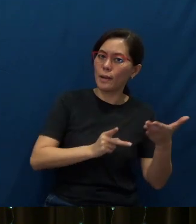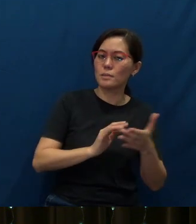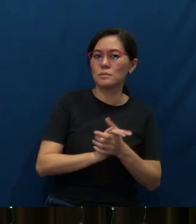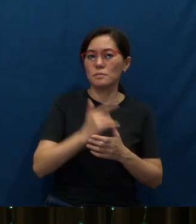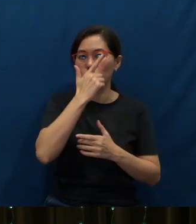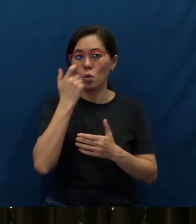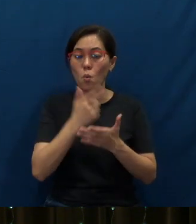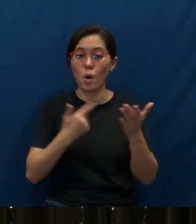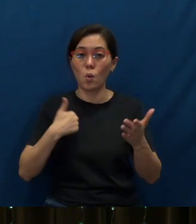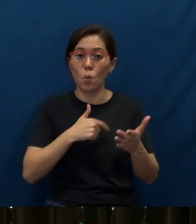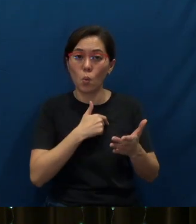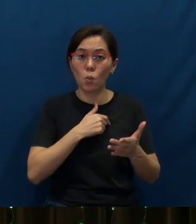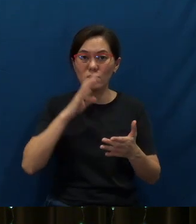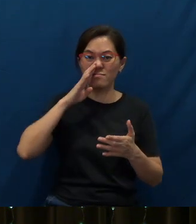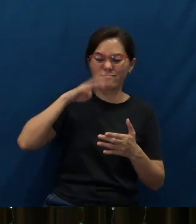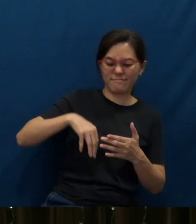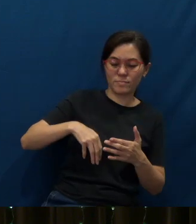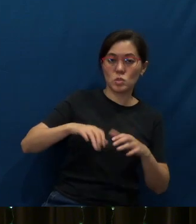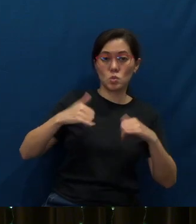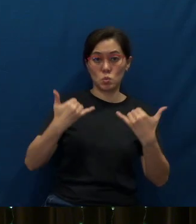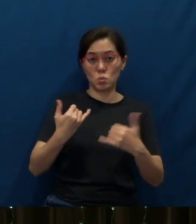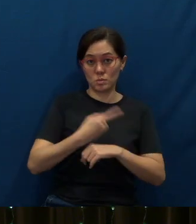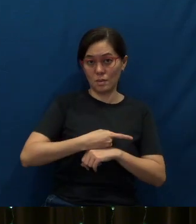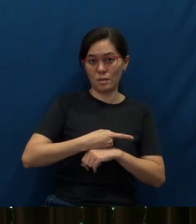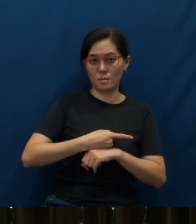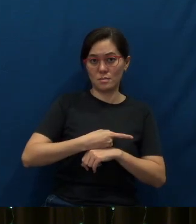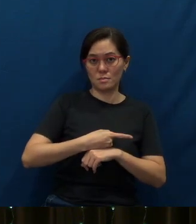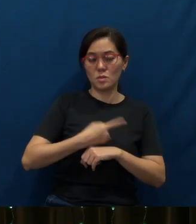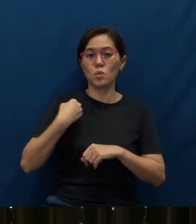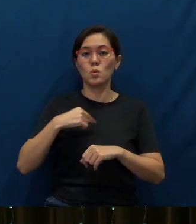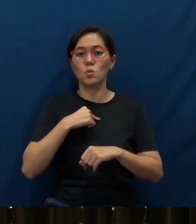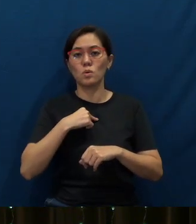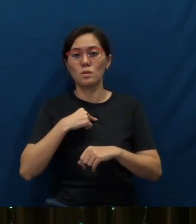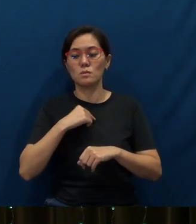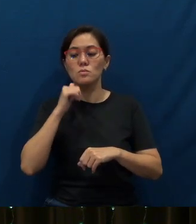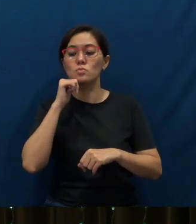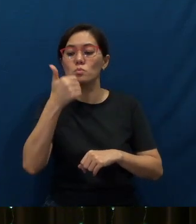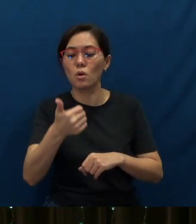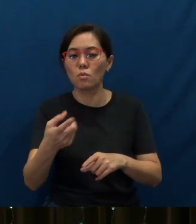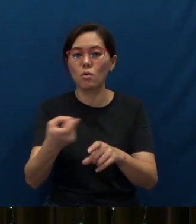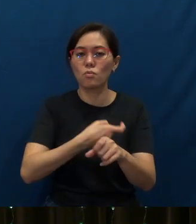Because what we neglect today, we will reap tomorrow.